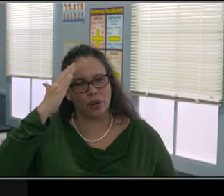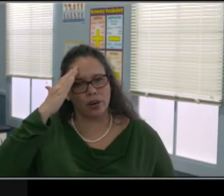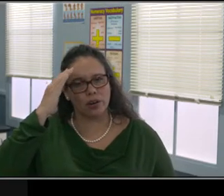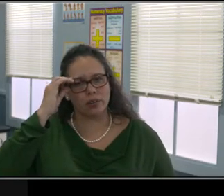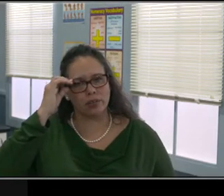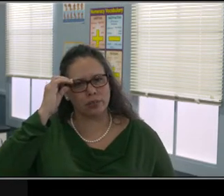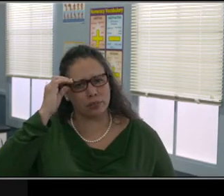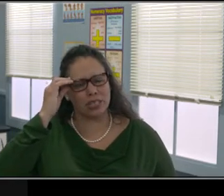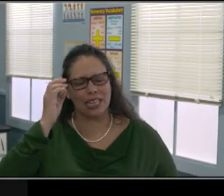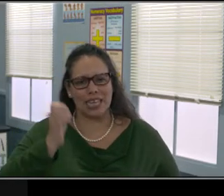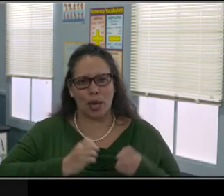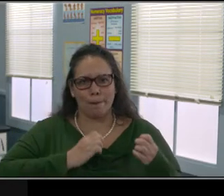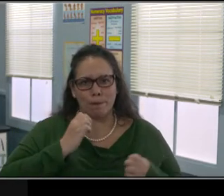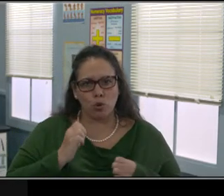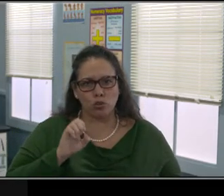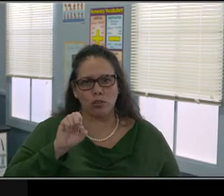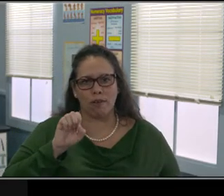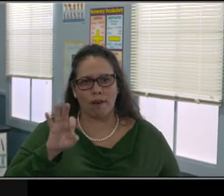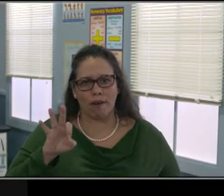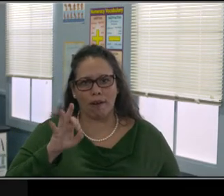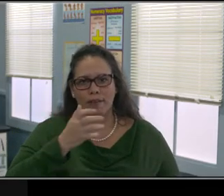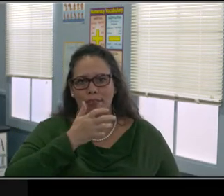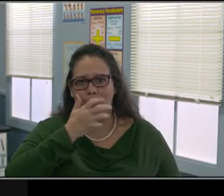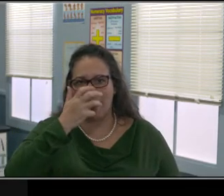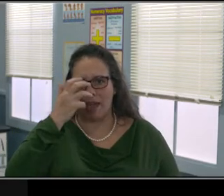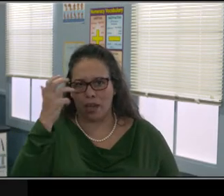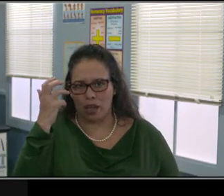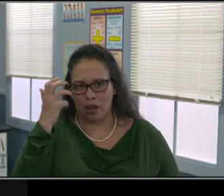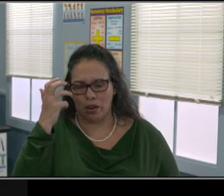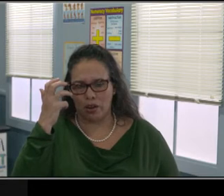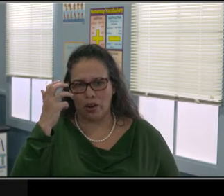C, to vent my anger and frustration with my child.